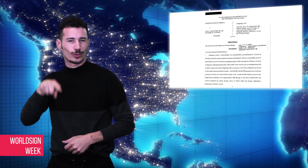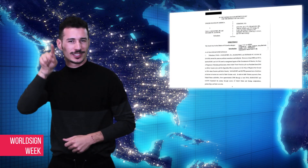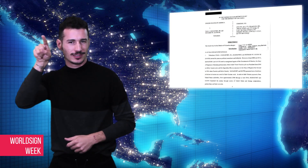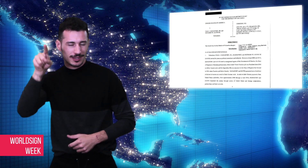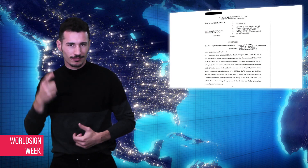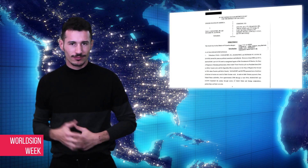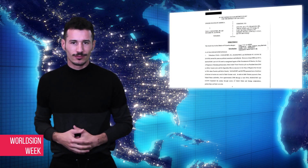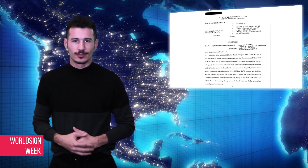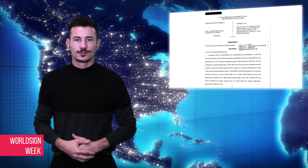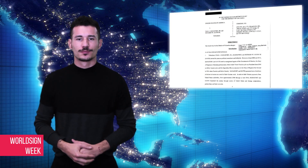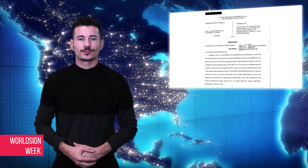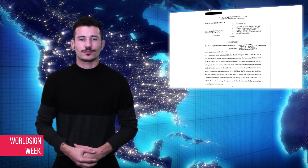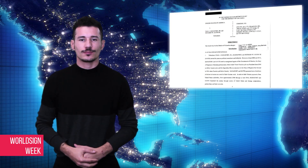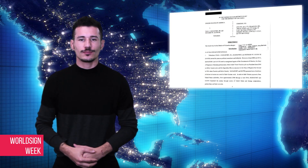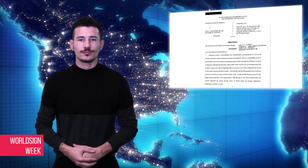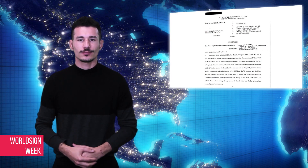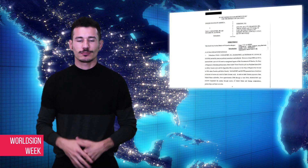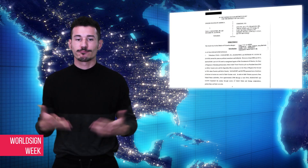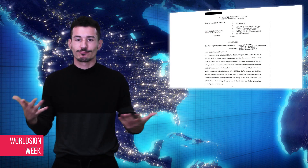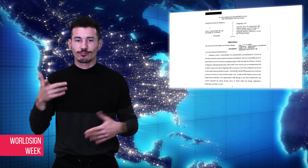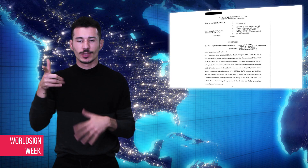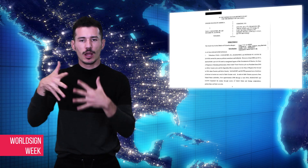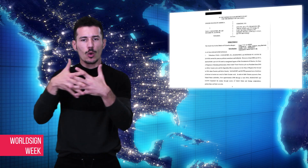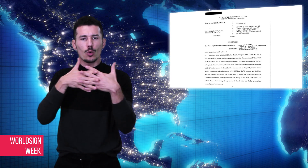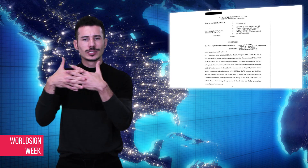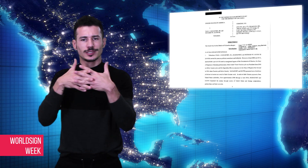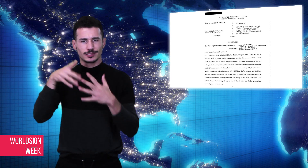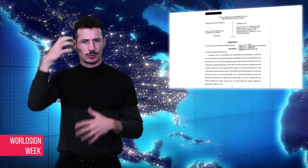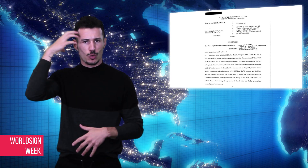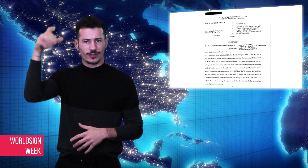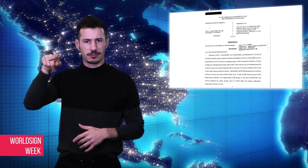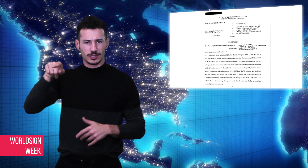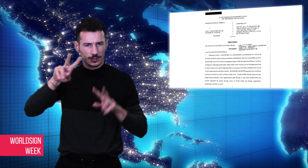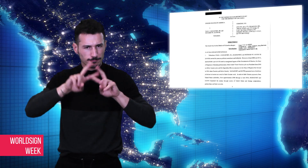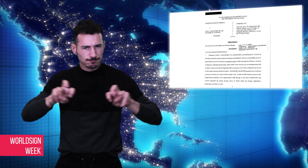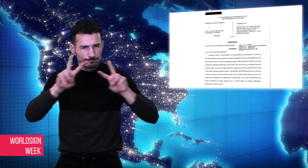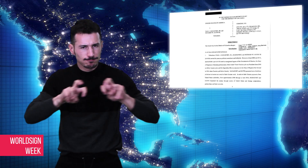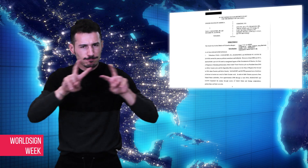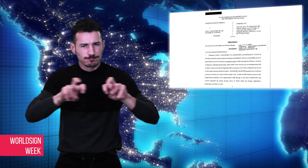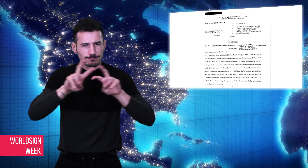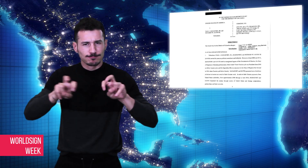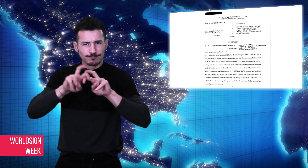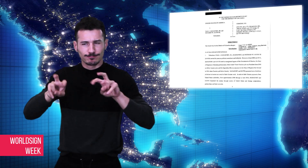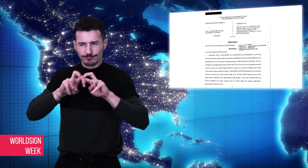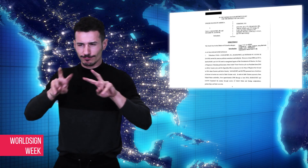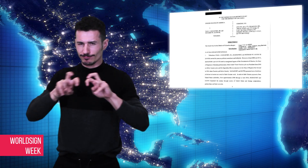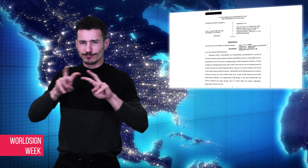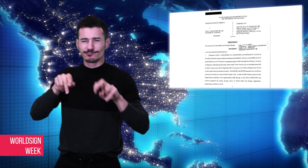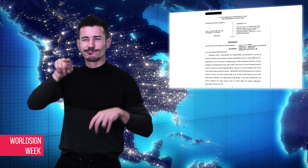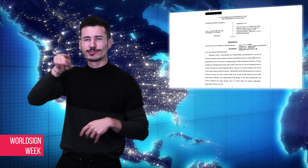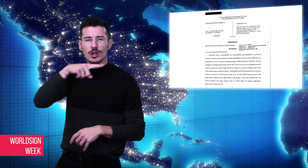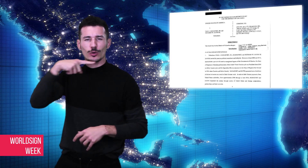Manafort of money laundering would be scrutinized for any possible ties to